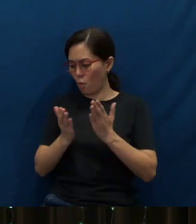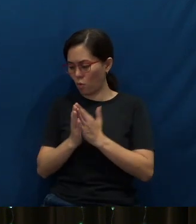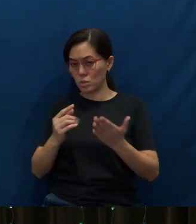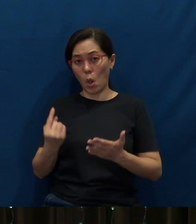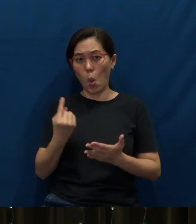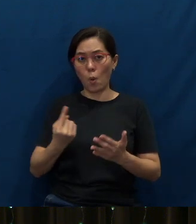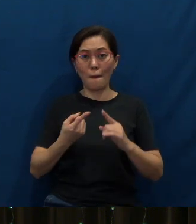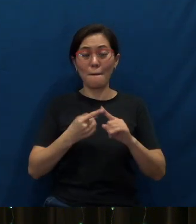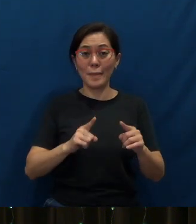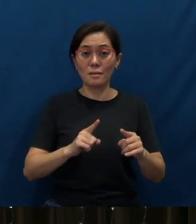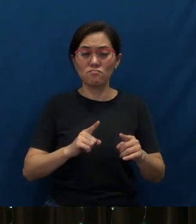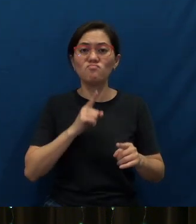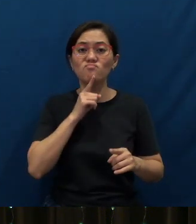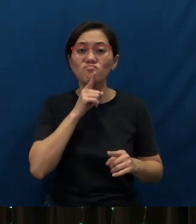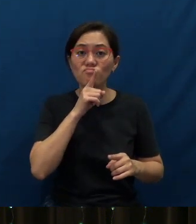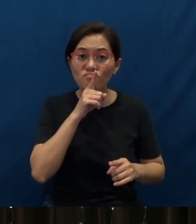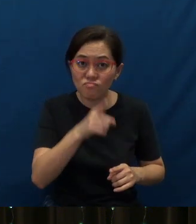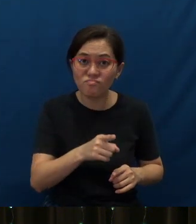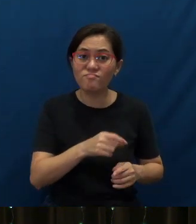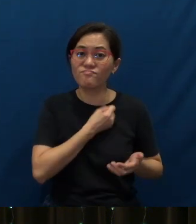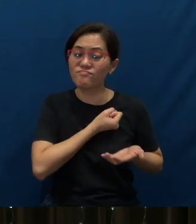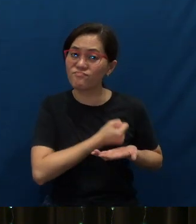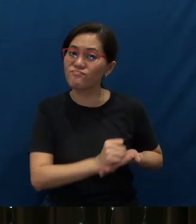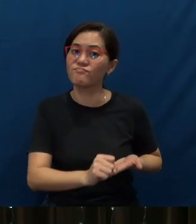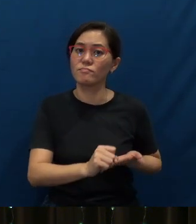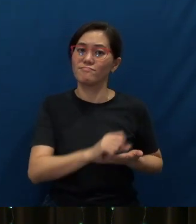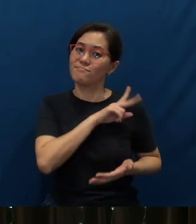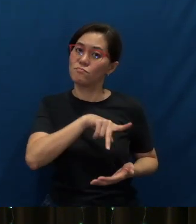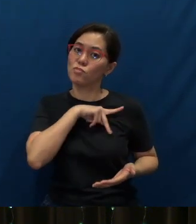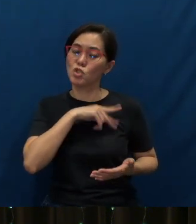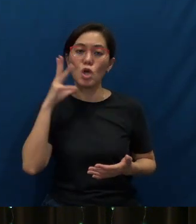but authentic personal encounters with Him.